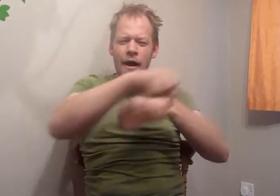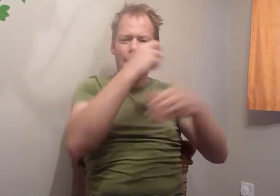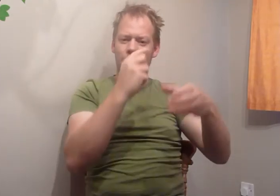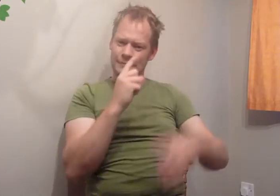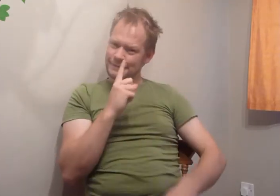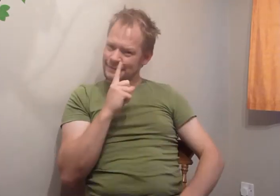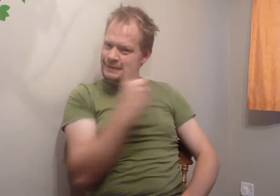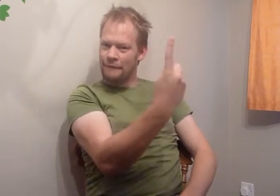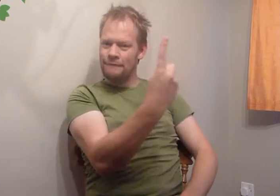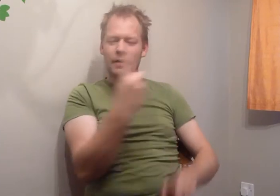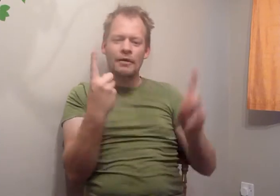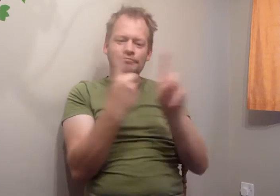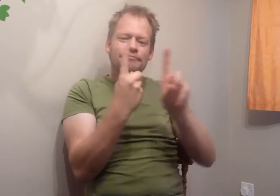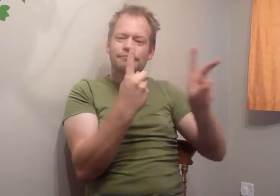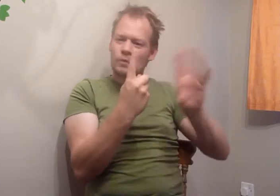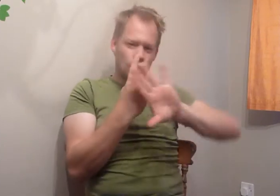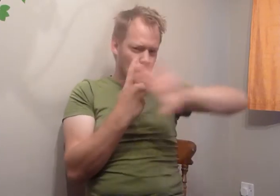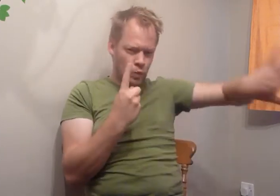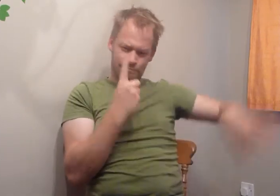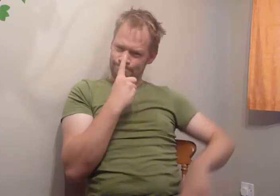on his own, all by himself,